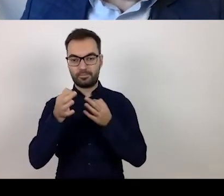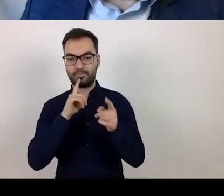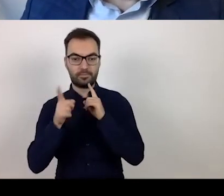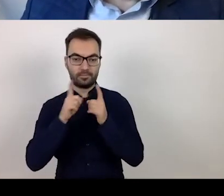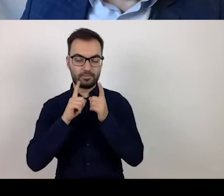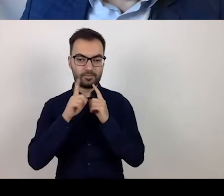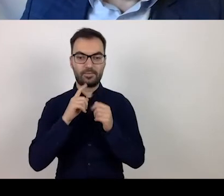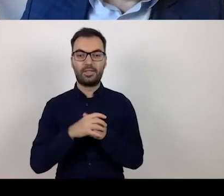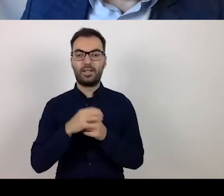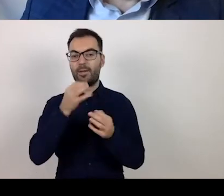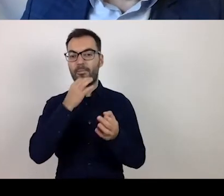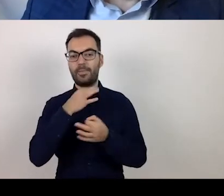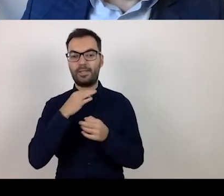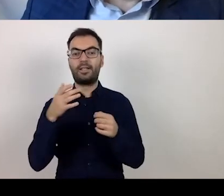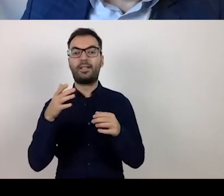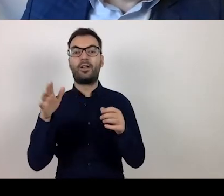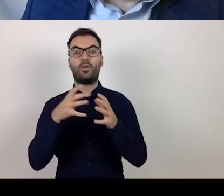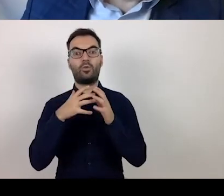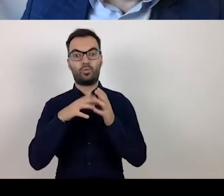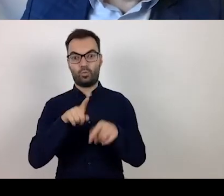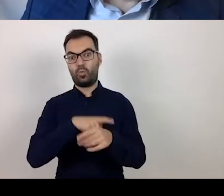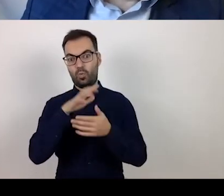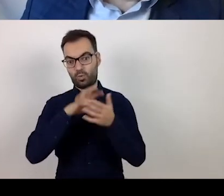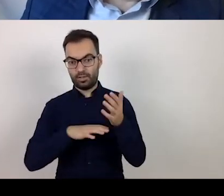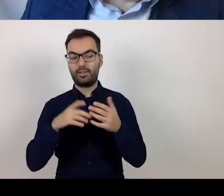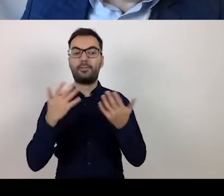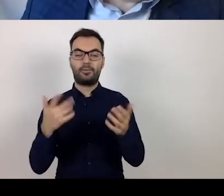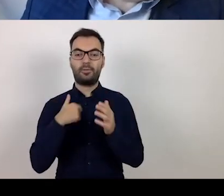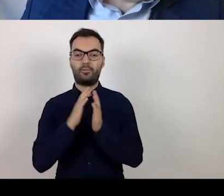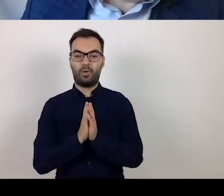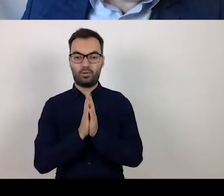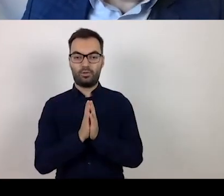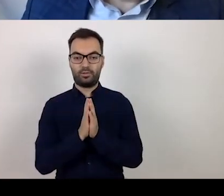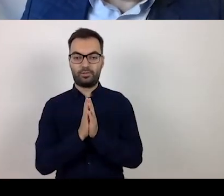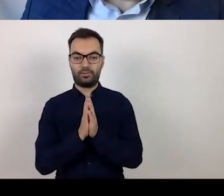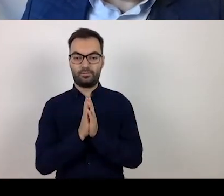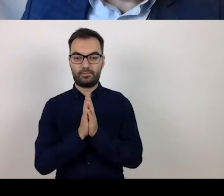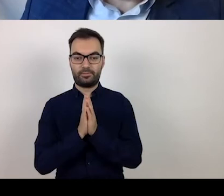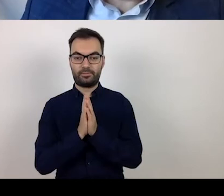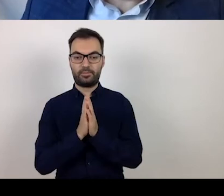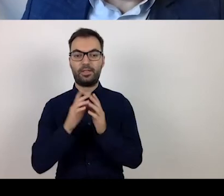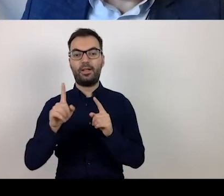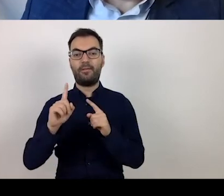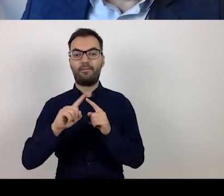More detailed questions, as I mentioned at the beginning, should be sent via e-mail.